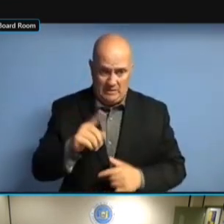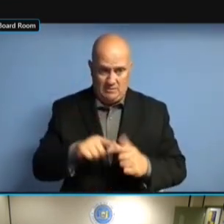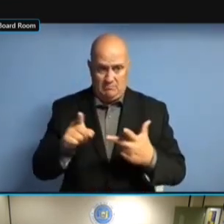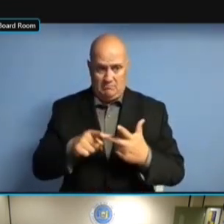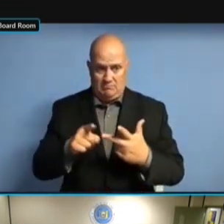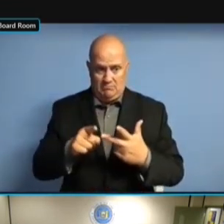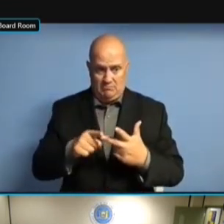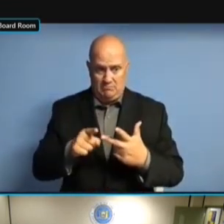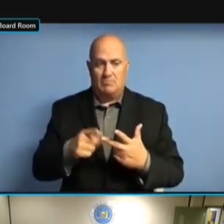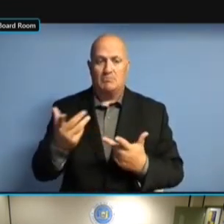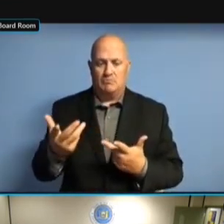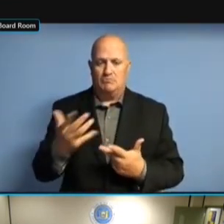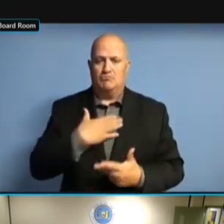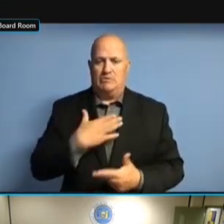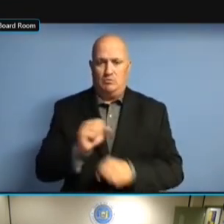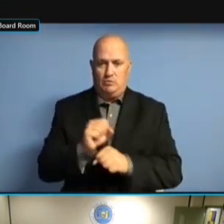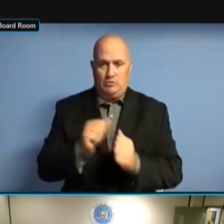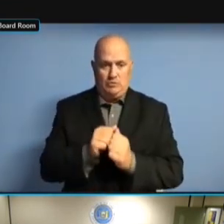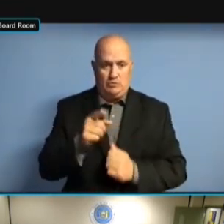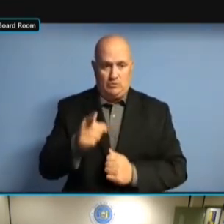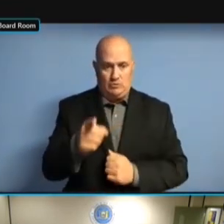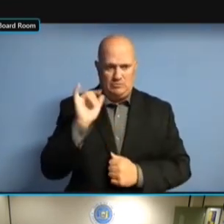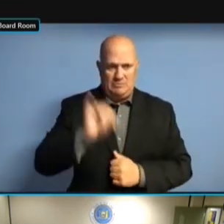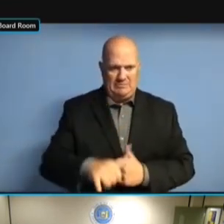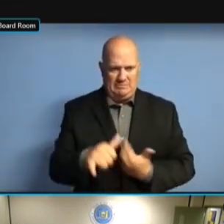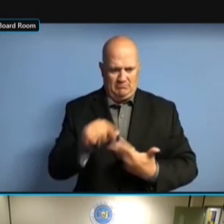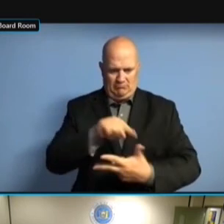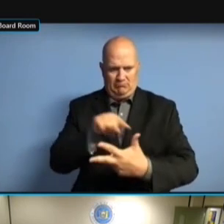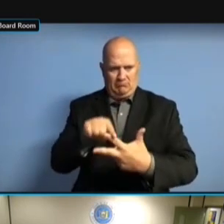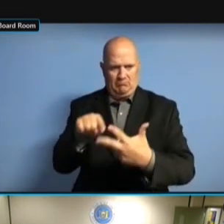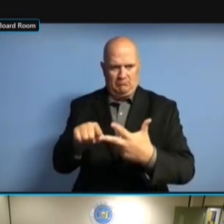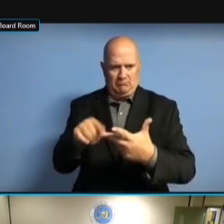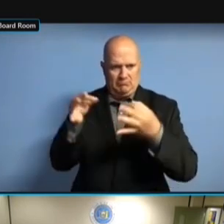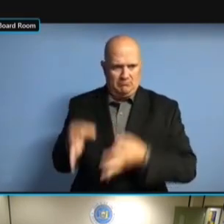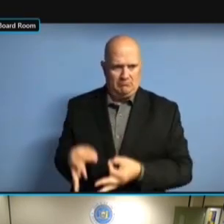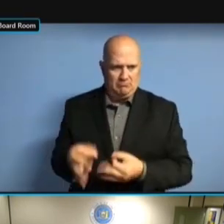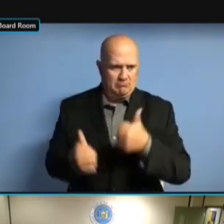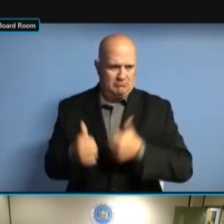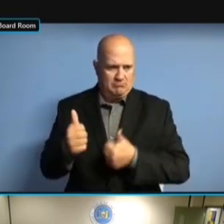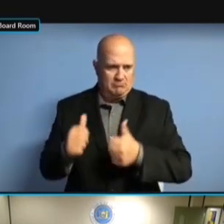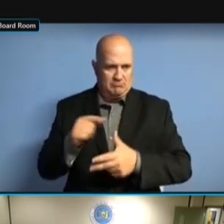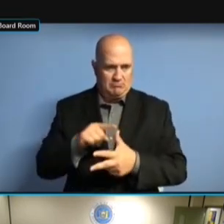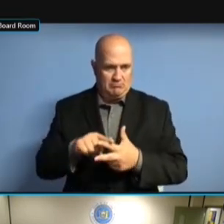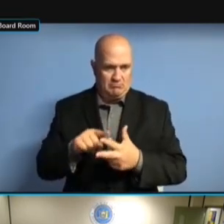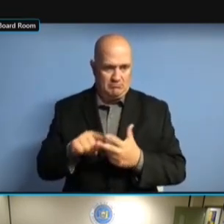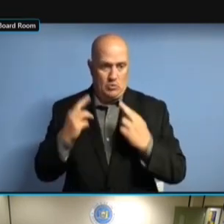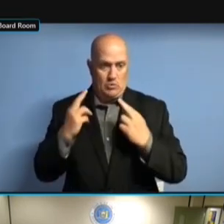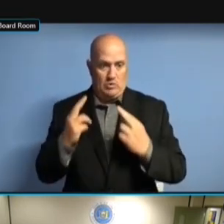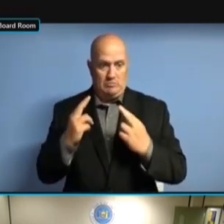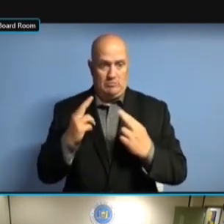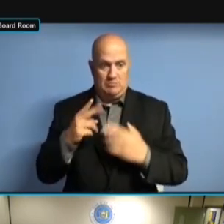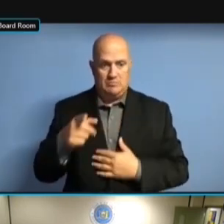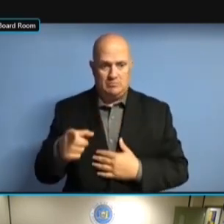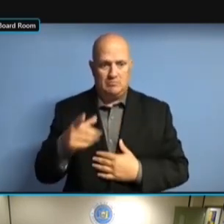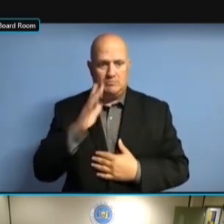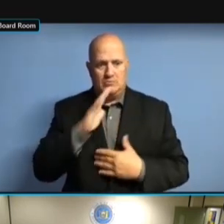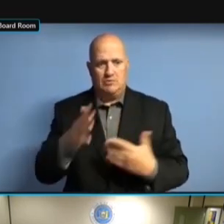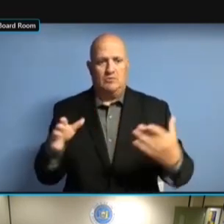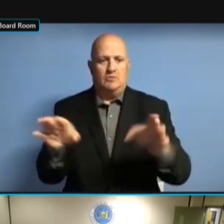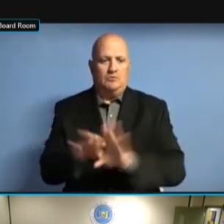WORK WITH YOU TO TRY TO COME TO SOME SORT OF MIDDLE GROUND OR SOME SORT OF MIDDLE GROUND OR SOME SORT OF MIDDLE GROUND OR AGREEMENT SOME SORT OF MIDDLE GROUND OR AGREEMENT SO SOME SORT OF MIDDLE GROUND OR AGREEMENT SO WE SOME SORT OF MIDDLE GROUND OR AGREEMENT SO WE CAN SOME SORT OF MIDDLE GROUND OR AGREEMENT SO WE CAN ACTUALLY AGREEMENT SO WE CAN ACTUALLY AGREEMENT SO WE CAN ACTUALLY CLOSE AGREEMENT SO WE CAN ACTUALLY CLOSE THIS, AGREEMENT SO WE CAN ACTUALLY CLOSE THIS, BECAUSE AGREEMENT SO WE CAN ACTUALLY CLOSE THIS, BECAUSE IT'S AGREEMENT SO WE CAN ACTUALLY CLOSE THIS, BECAUSE IT'S TO AGREEMENT SO WE CAN ACTUALLY CLOSE THIS, BECAUSE IT'S TO YOUR CLOSE THIS, BECAUSE IT'S TO YOUR CLOSE THIS, BECAUSE IT'S TO YOUR BENEFIT CLOSE THIS, BECAUSE IT'S TO YOUR BENEFIT TO CLOSE THIS, BECAUSE IT'S TO YOUR BENEFIT TO CLOSE CLOSE THIS, BECAUSE IT'S TO YOUR BENEFIT TO CLOSE IT CLOSE THIS, BECAUSE IT'S TO YOUR BENEFIT TO CLOSE IT AND BENEFIT TO CLOSE IT AND BENEFIT TO CLOSE IT AND HONESTLY, BENEFIT TO CLOSE IT AND HONESTLY, IT'S BENEFIT TO CLOSE IT AND HONESTLY, IT'S TO BENEFIT TO CLOSE IT AND HONESTLY, IT'S TO OUR BENEFIT TO CLOSE IT AND HONESTLY, IT'S TO OUR BENEFIT.